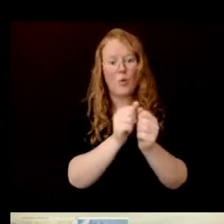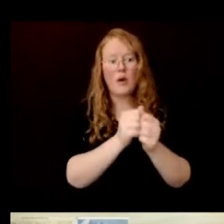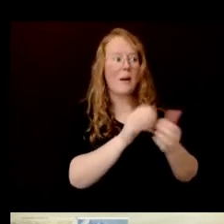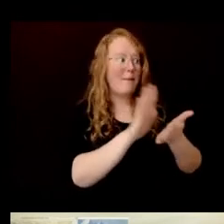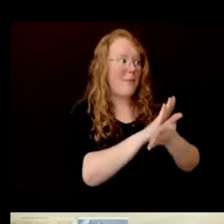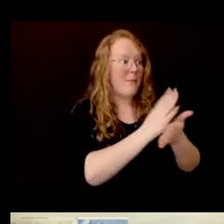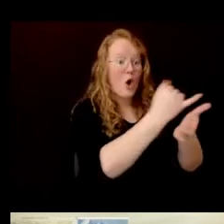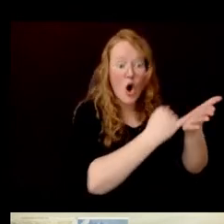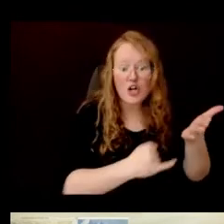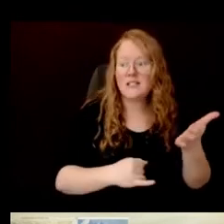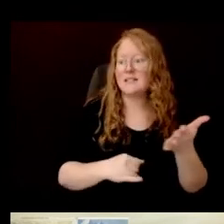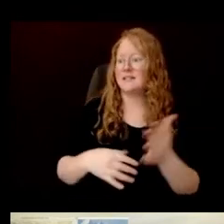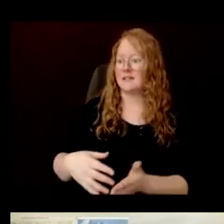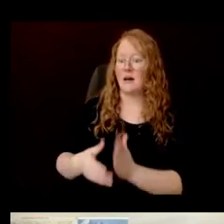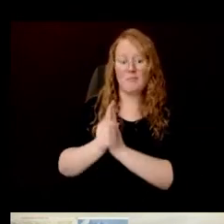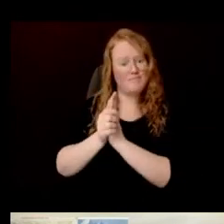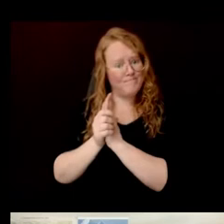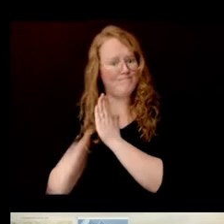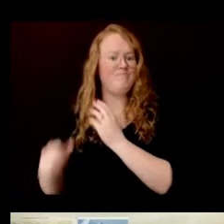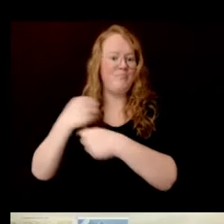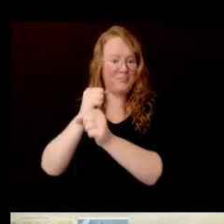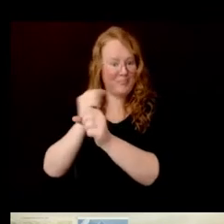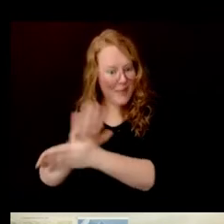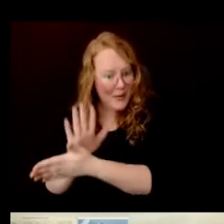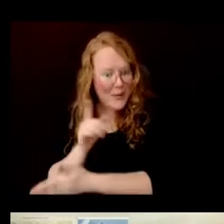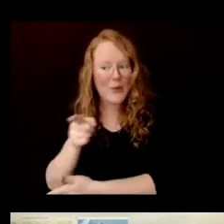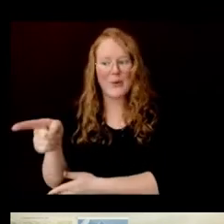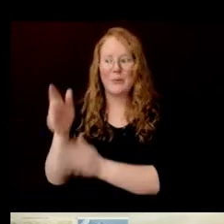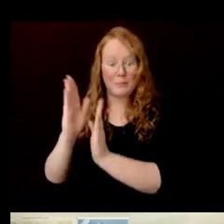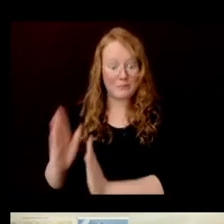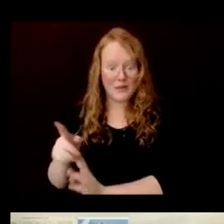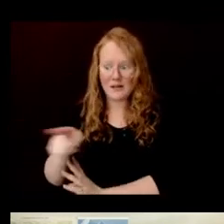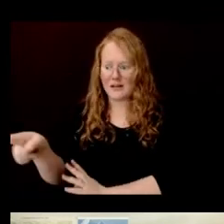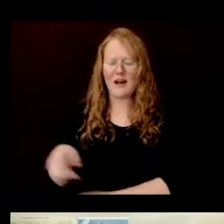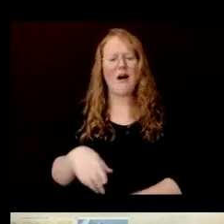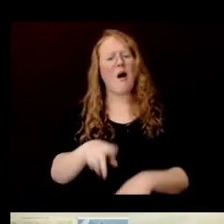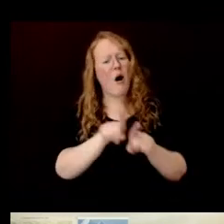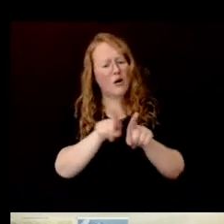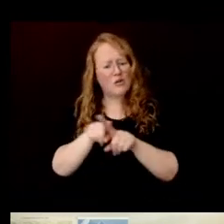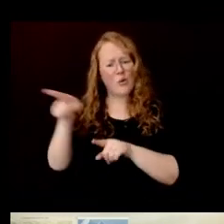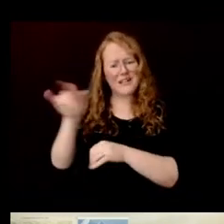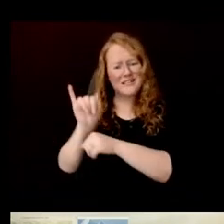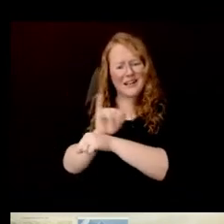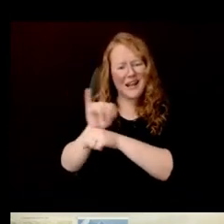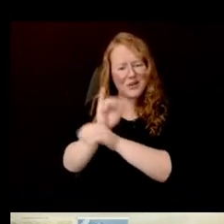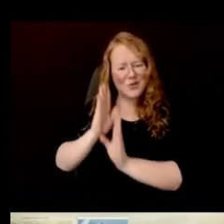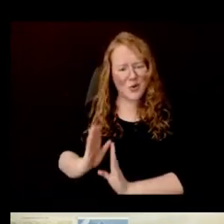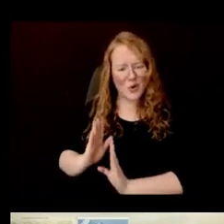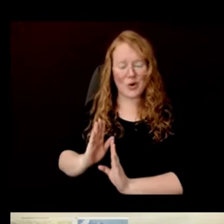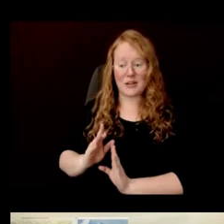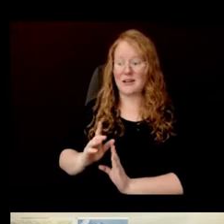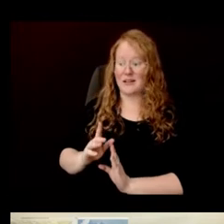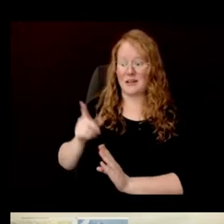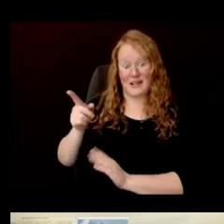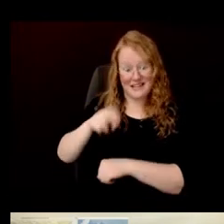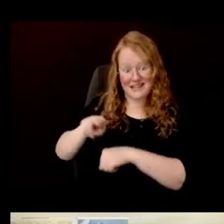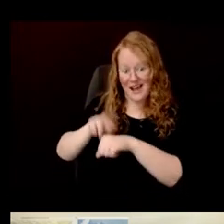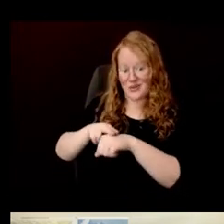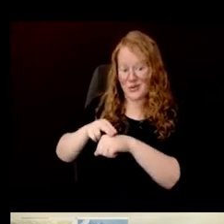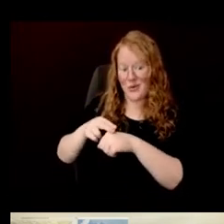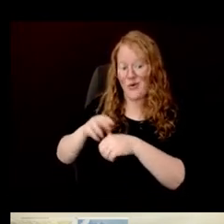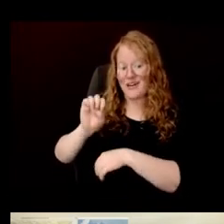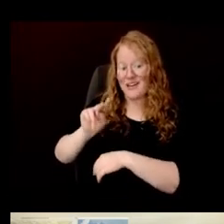Additionally, James is one of the Biocultural Curation Interns, funded by National Endowment for Humanities grant that makes this series possible.